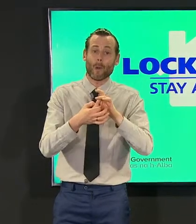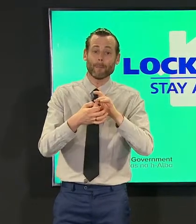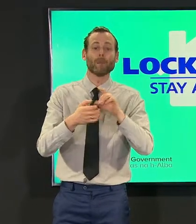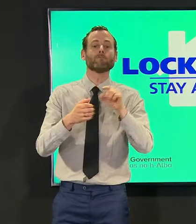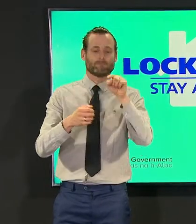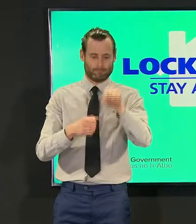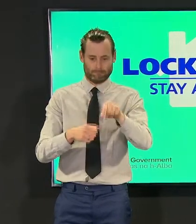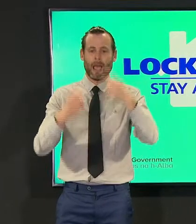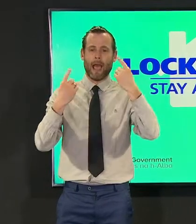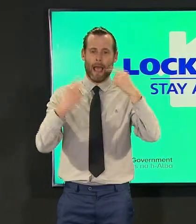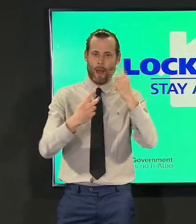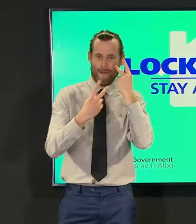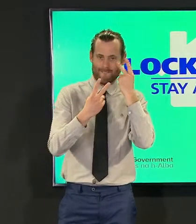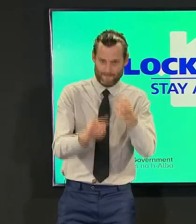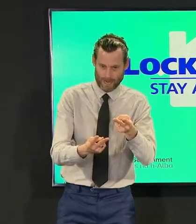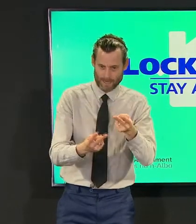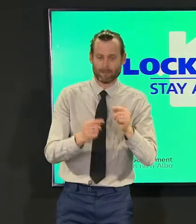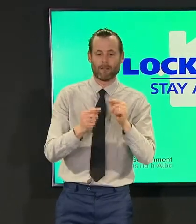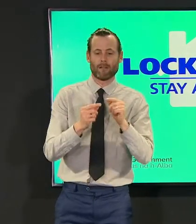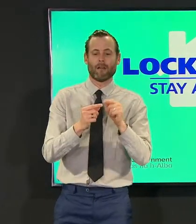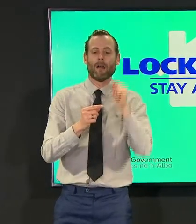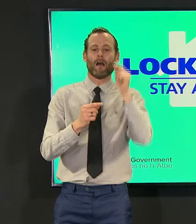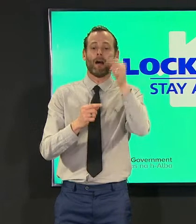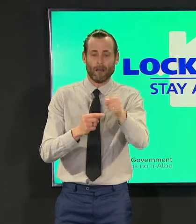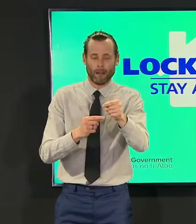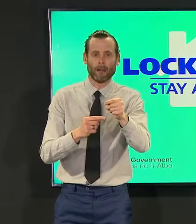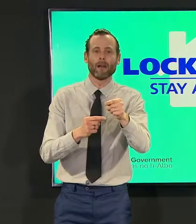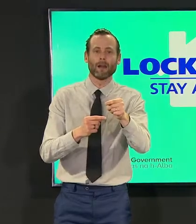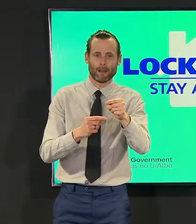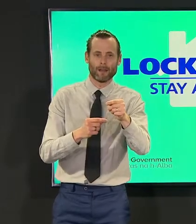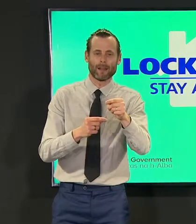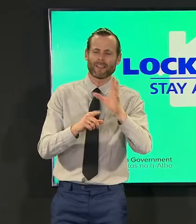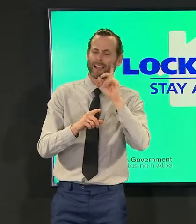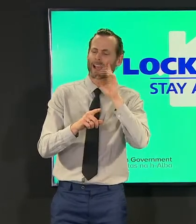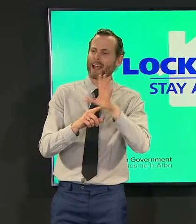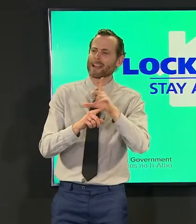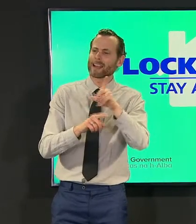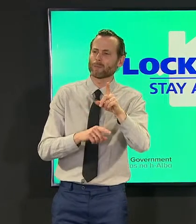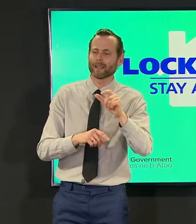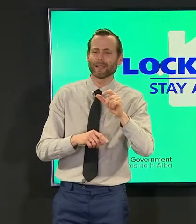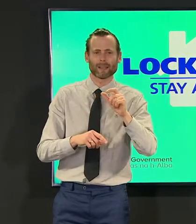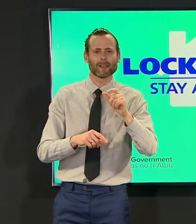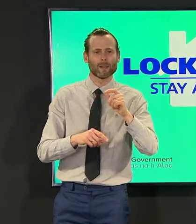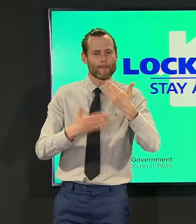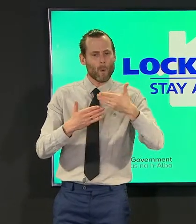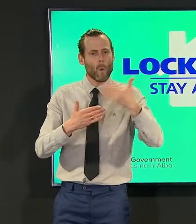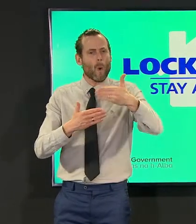in march so beginning from towards the end of next week i'd expect and then all the way through so